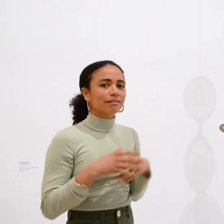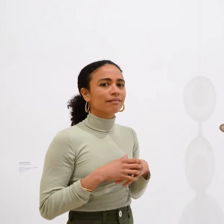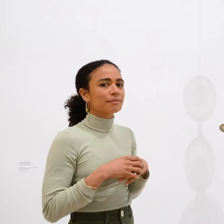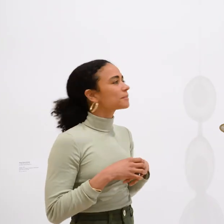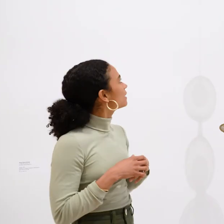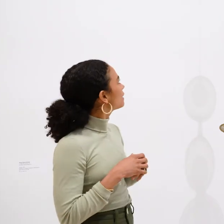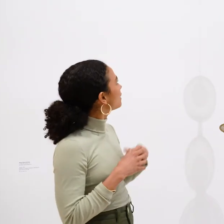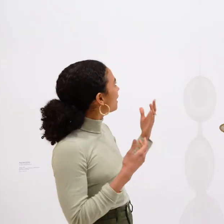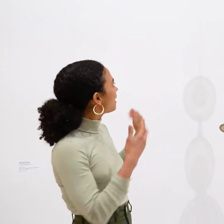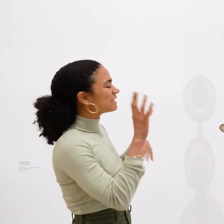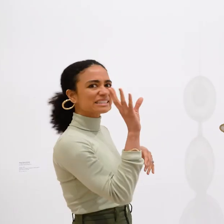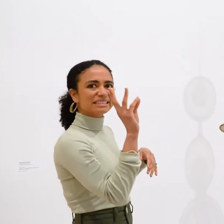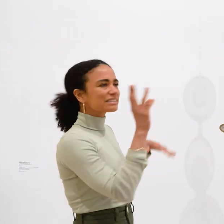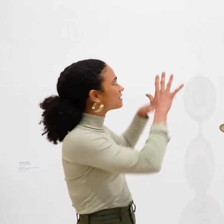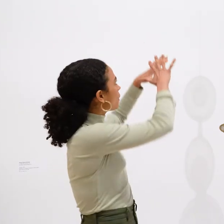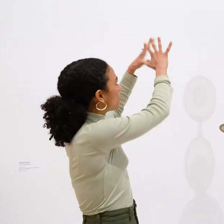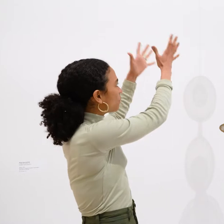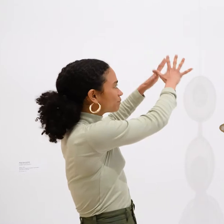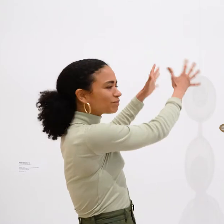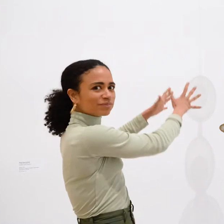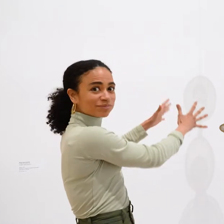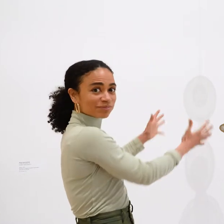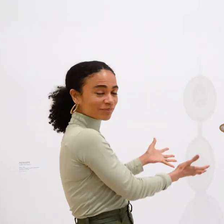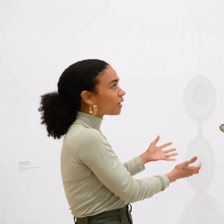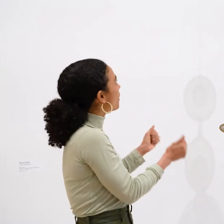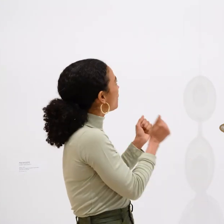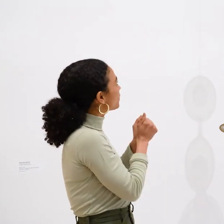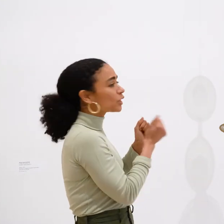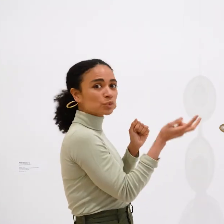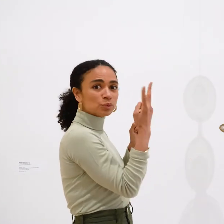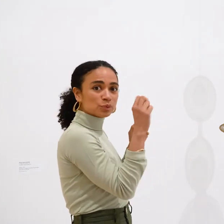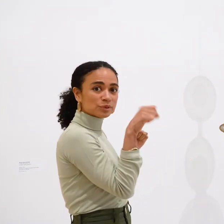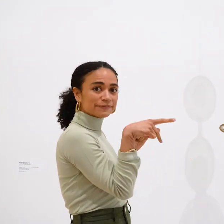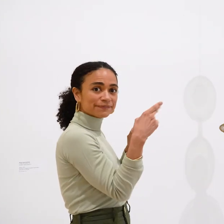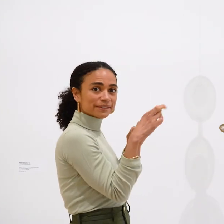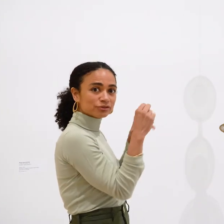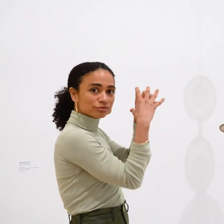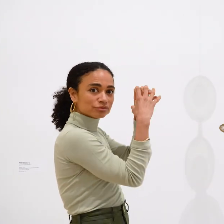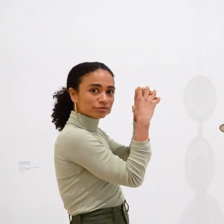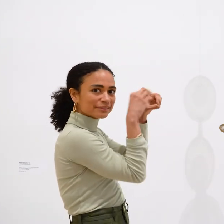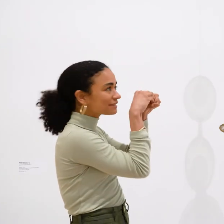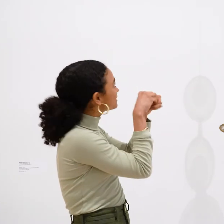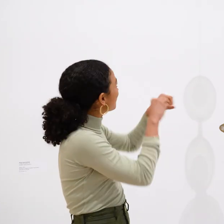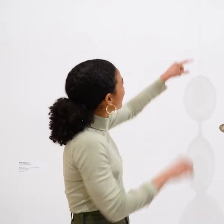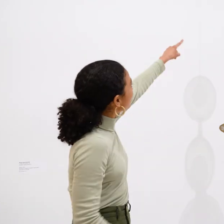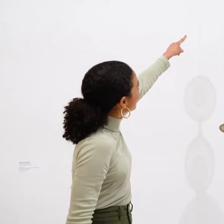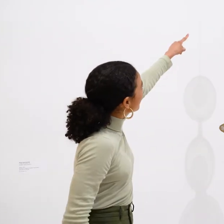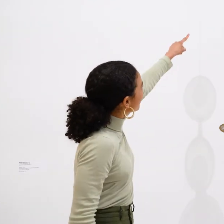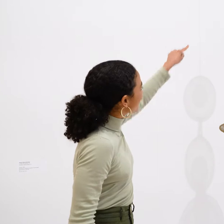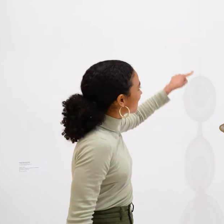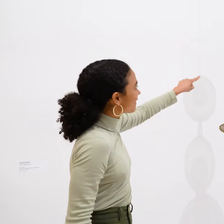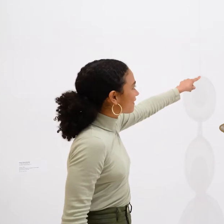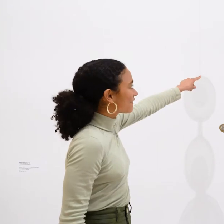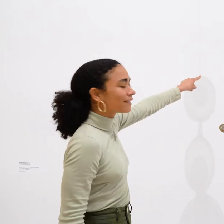We see six interlocking forms on the outside and two spheres inside.